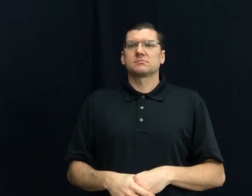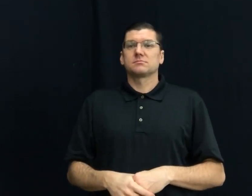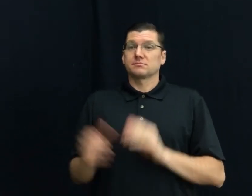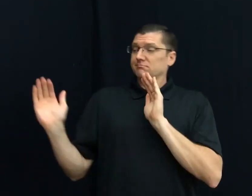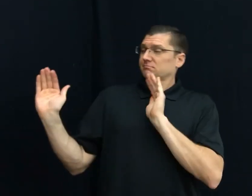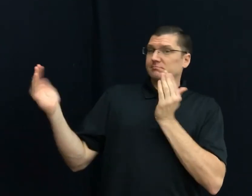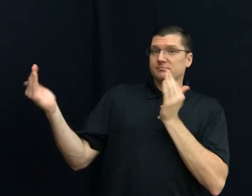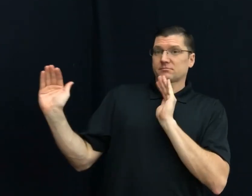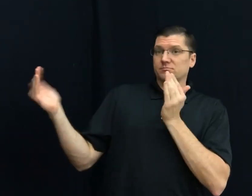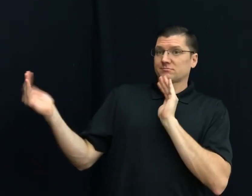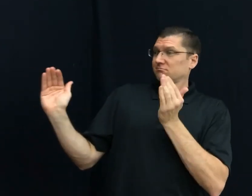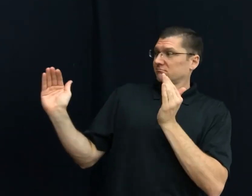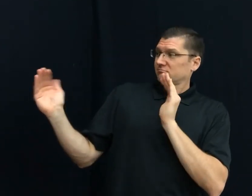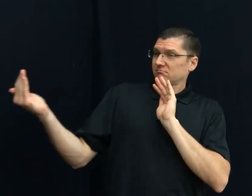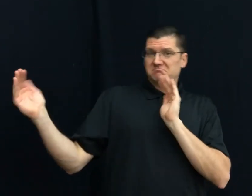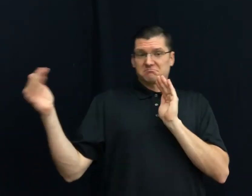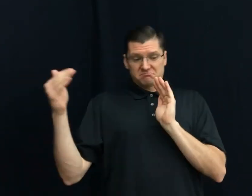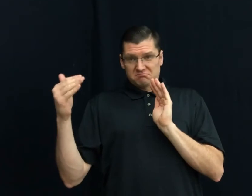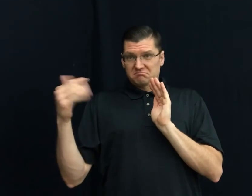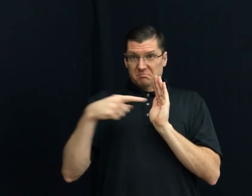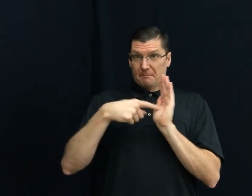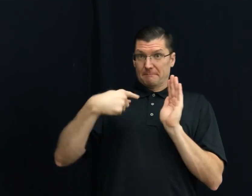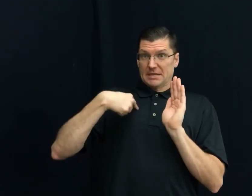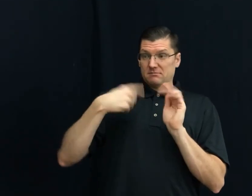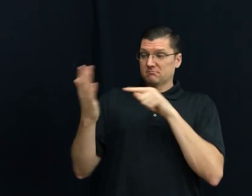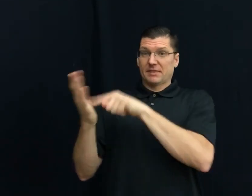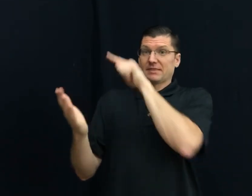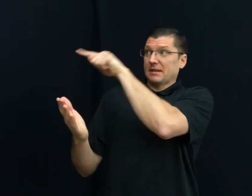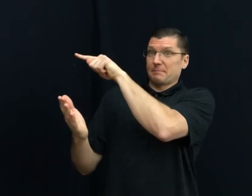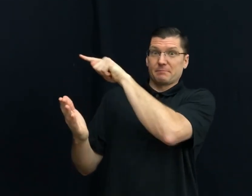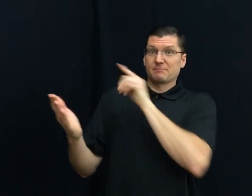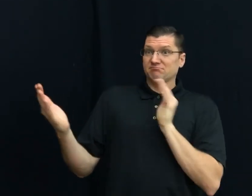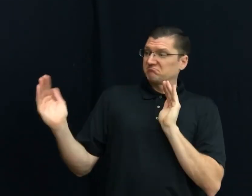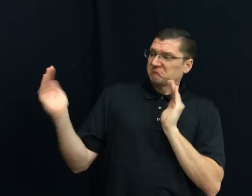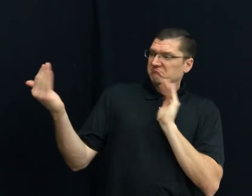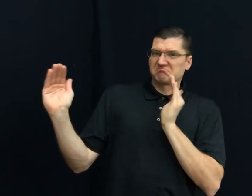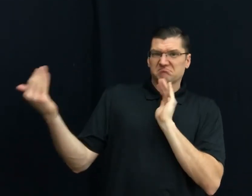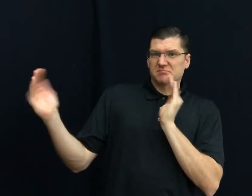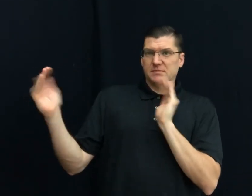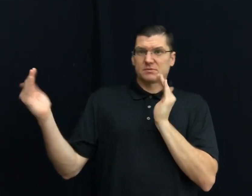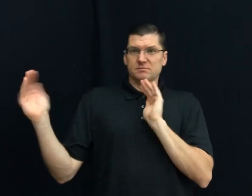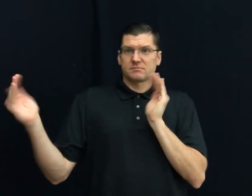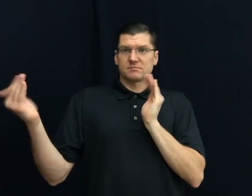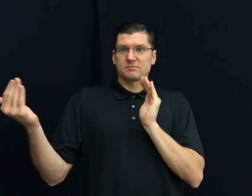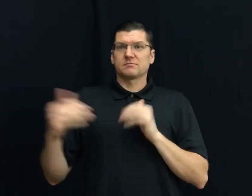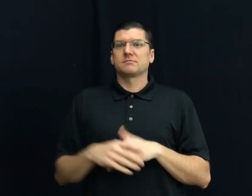65) COMPARE MYSELF-TO-OTHERS